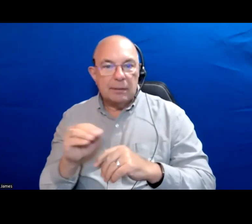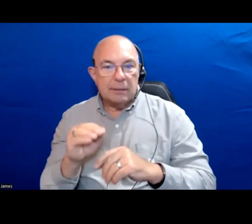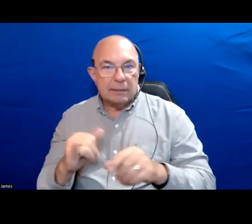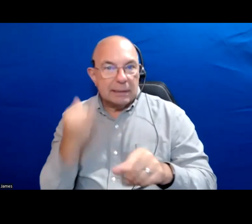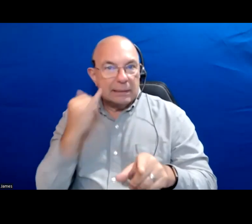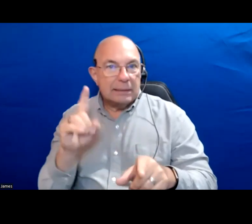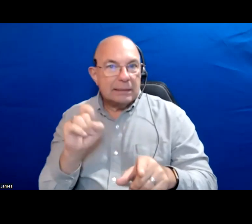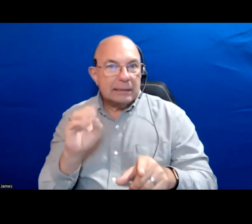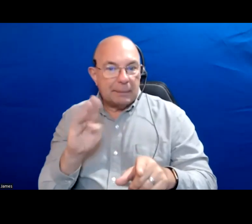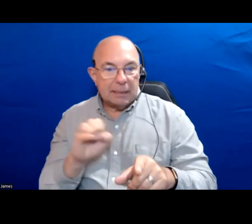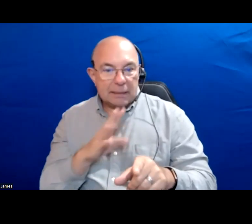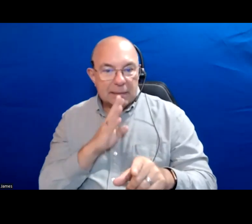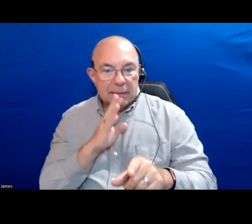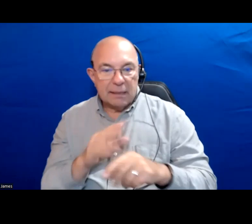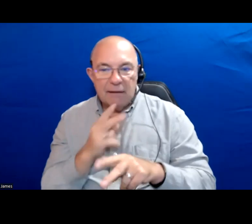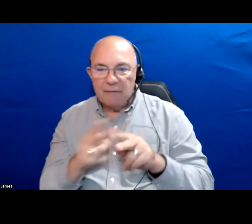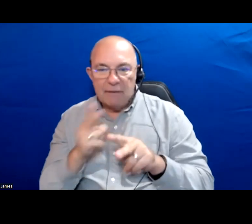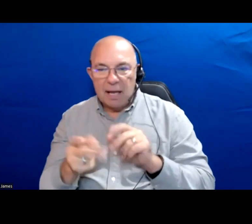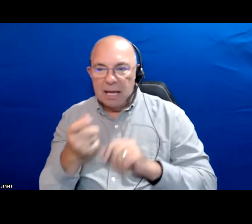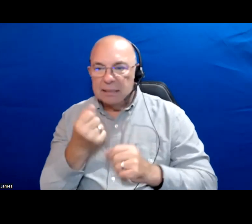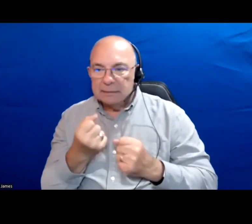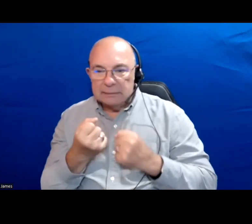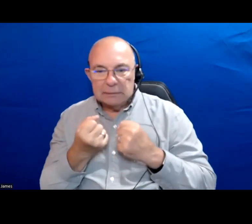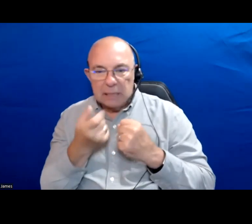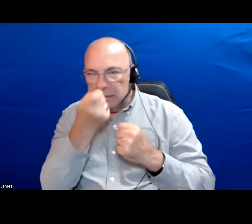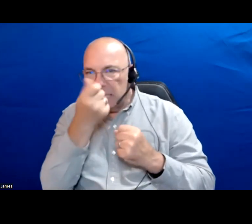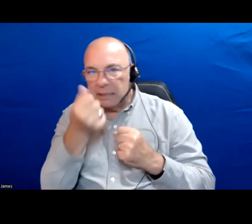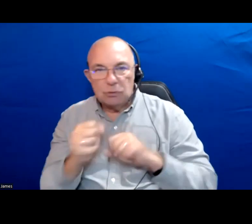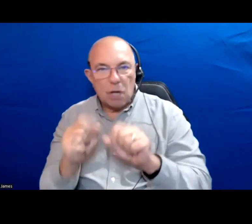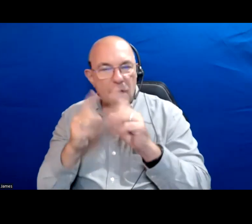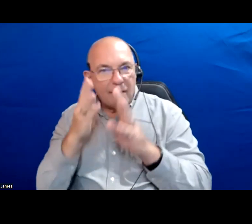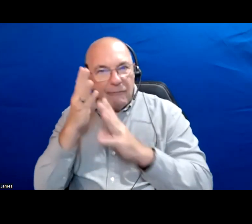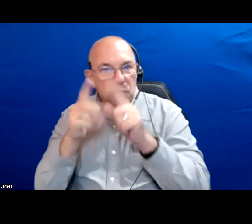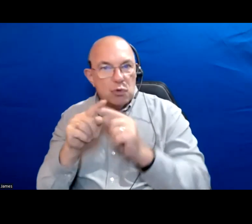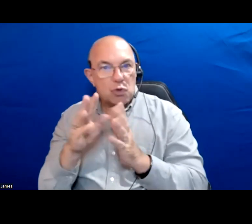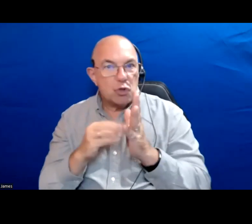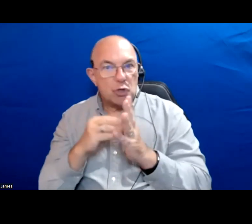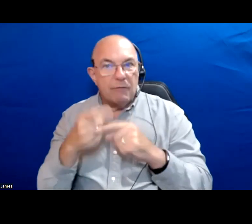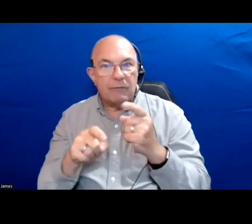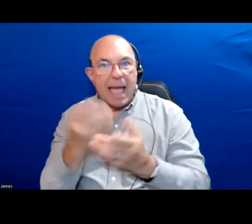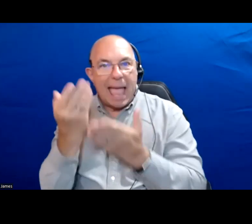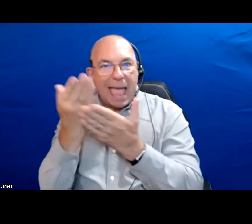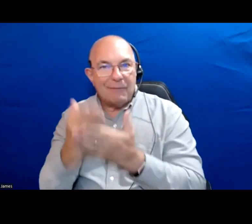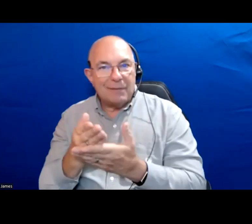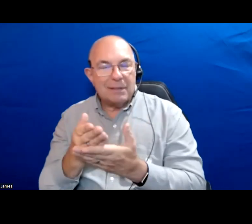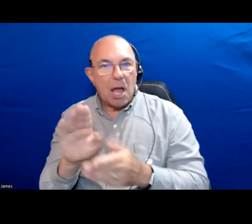There is such little attempt to innovate and learn from evidence-based approaches in different